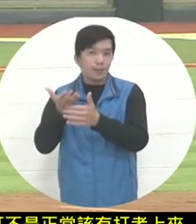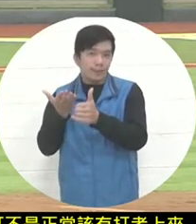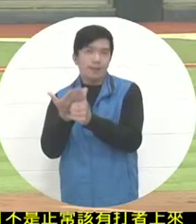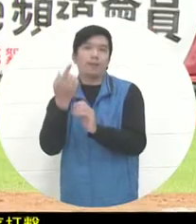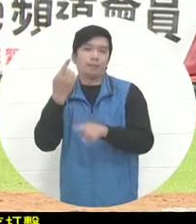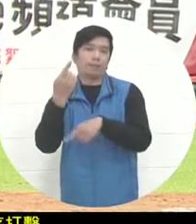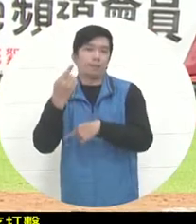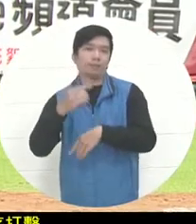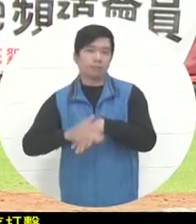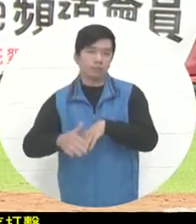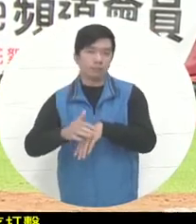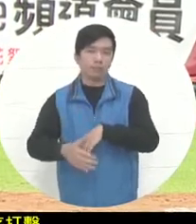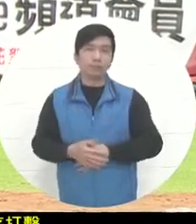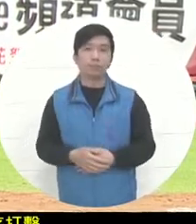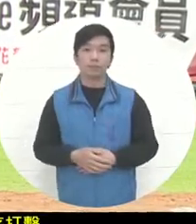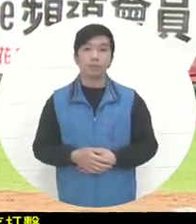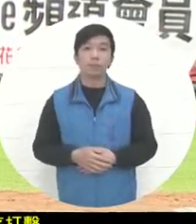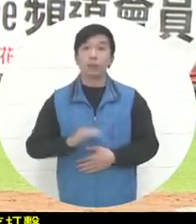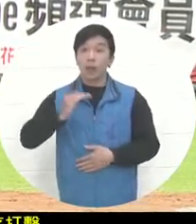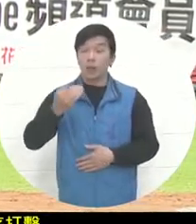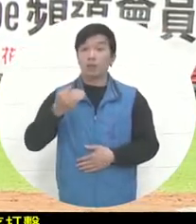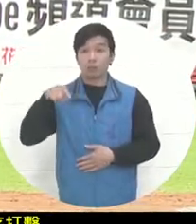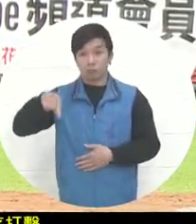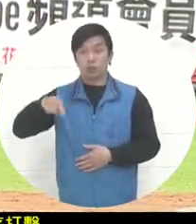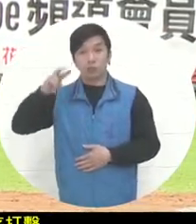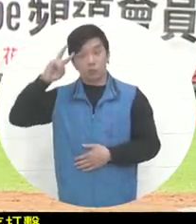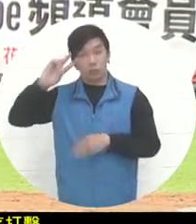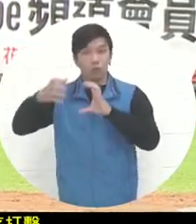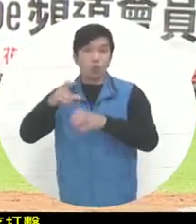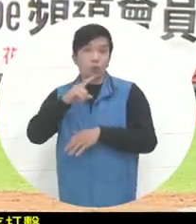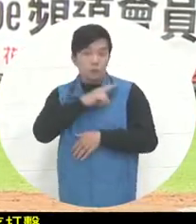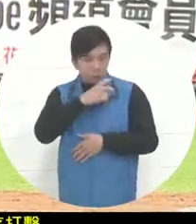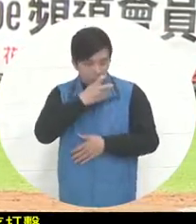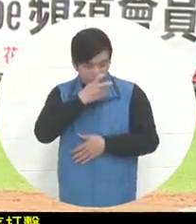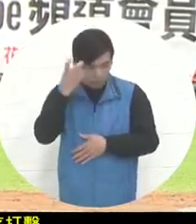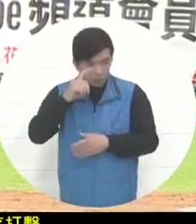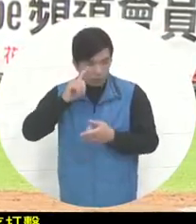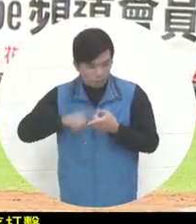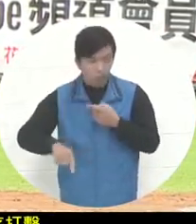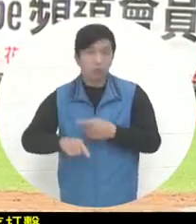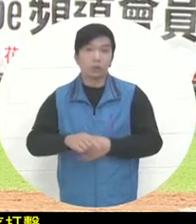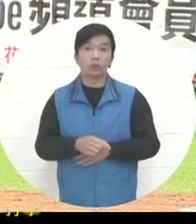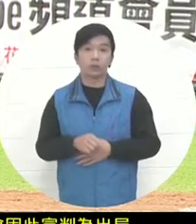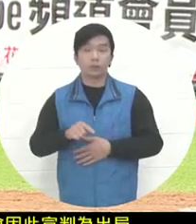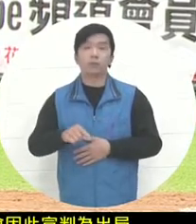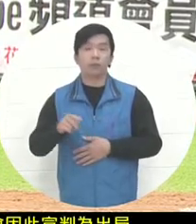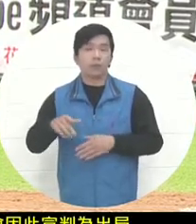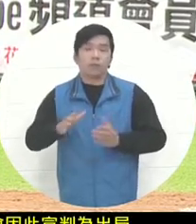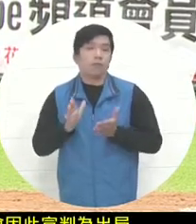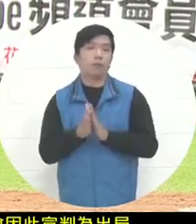then this Mexican In a normal sequence, the pitcher's body comes up to attack,